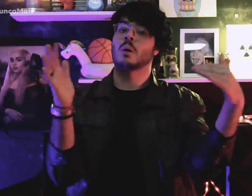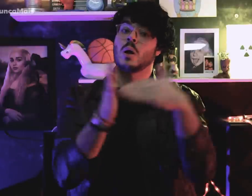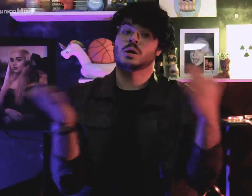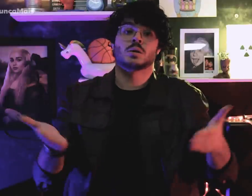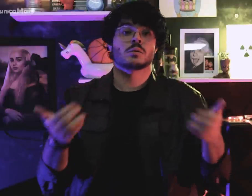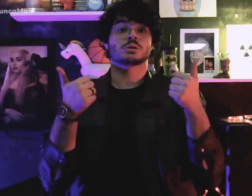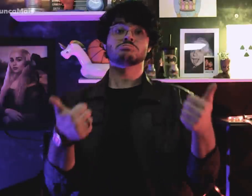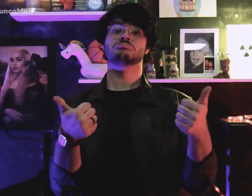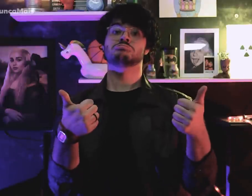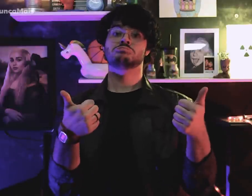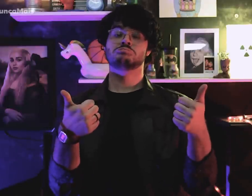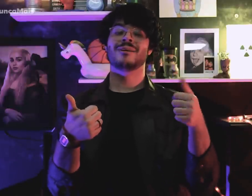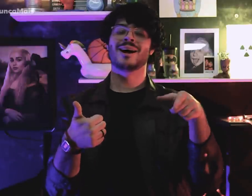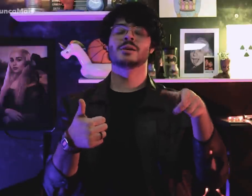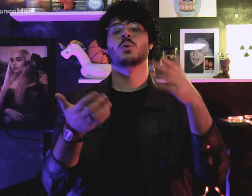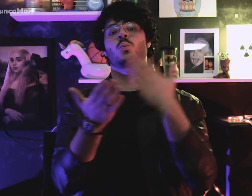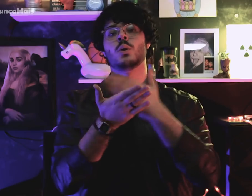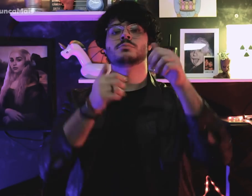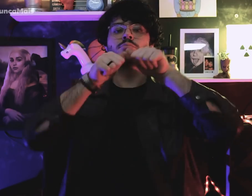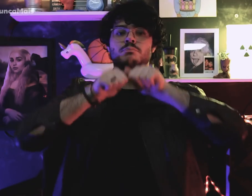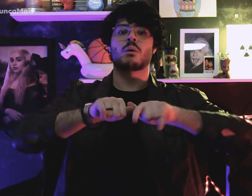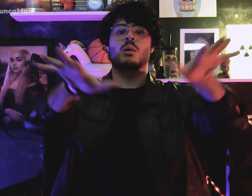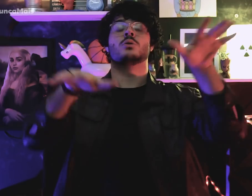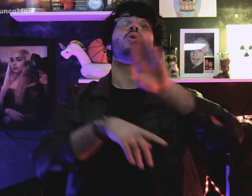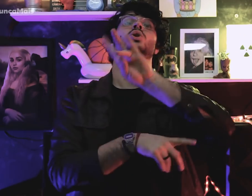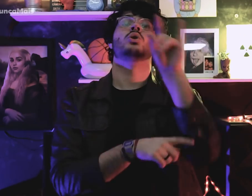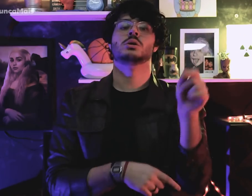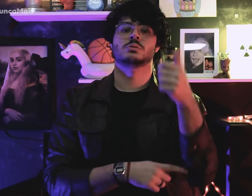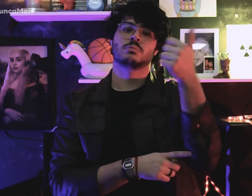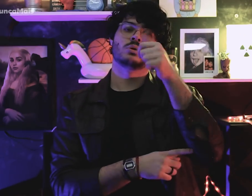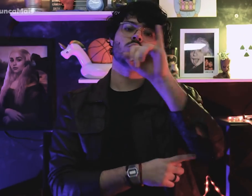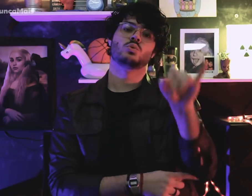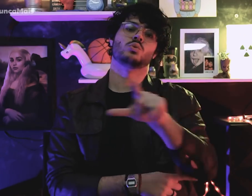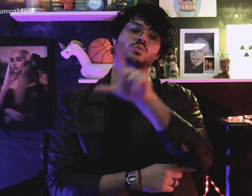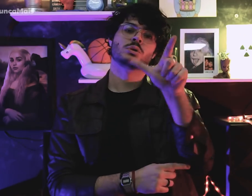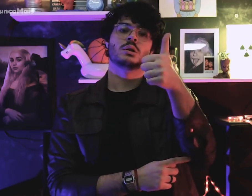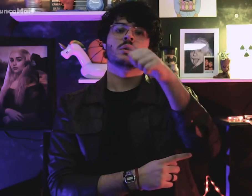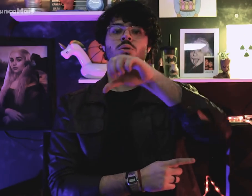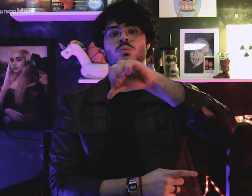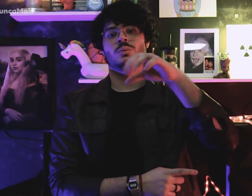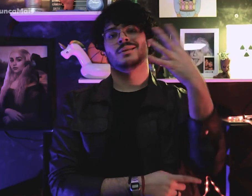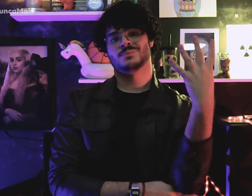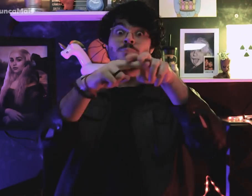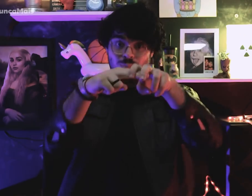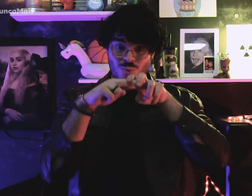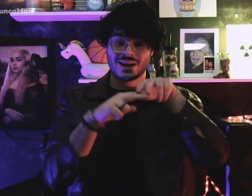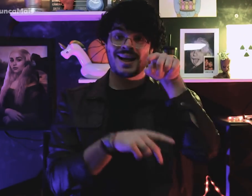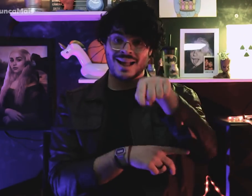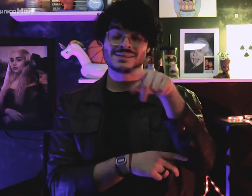deu certo e se tornou a moeda brasileira usada de 1º de julho de 1994 até hoje.